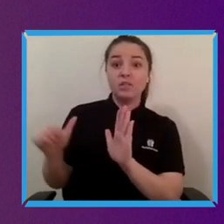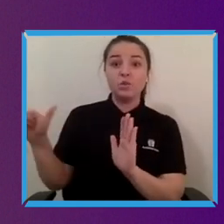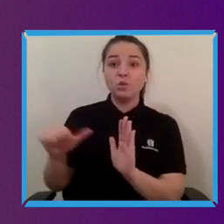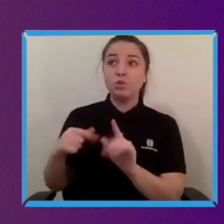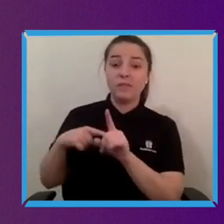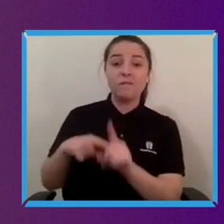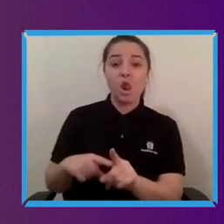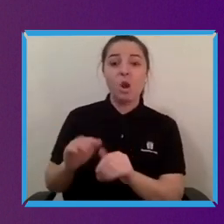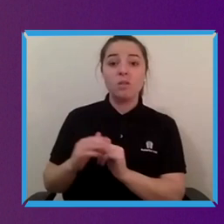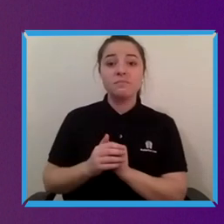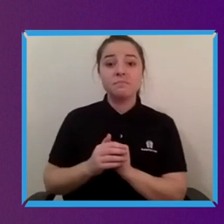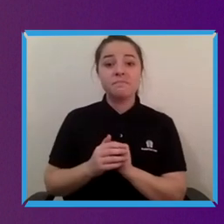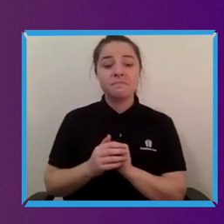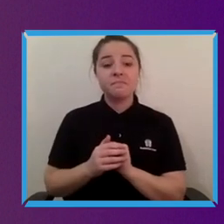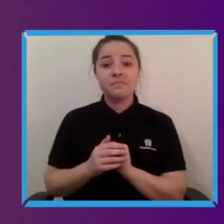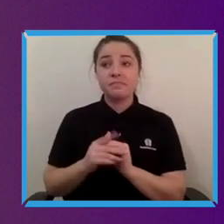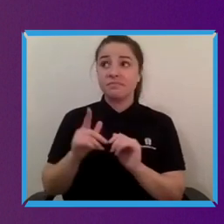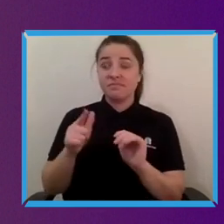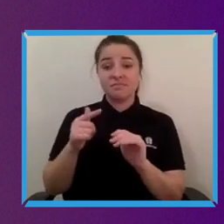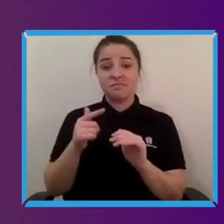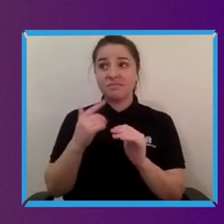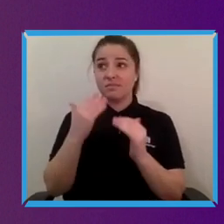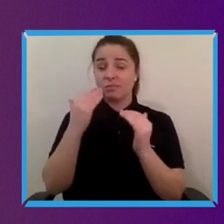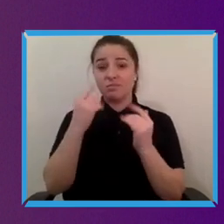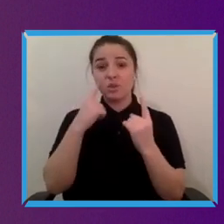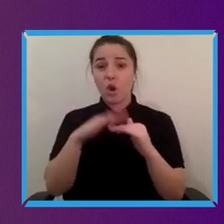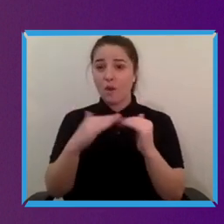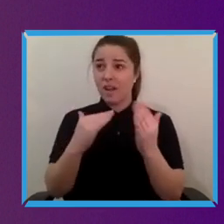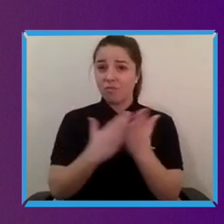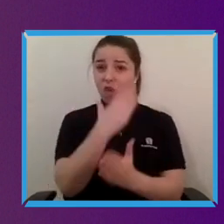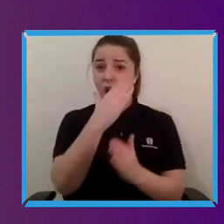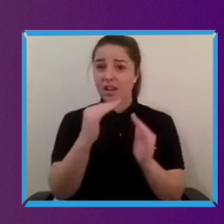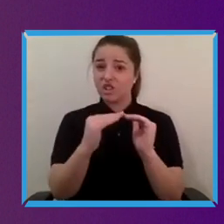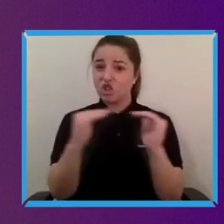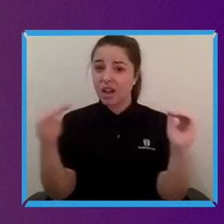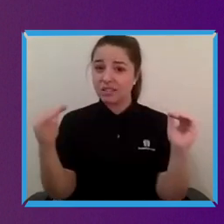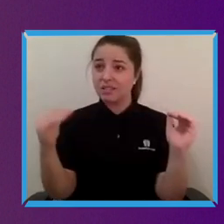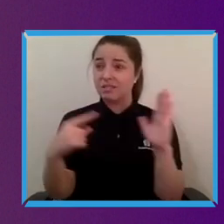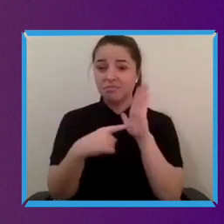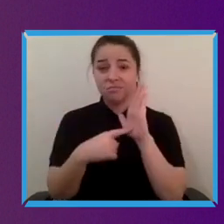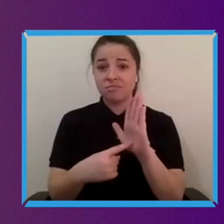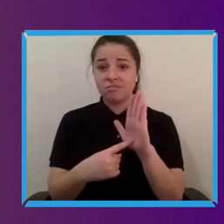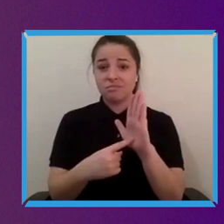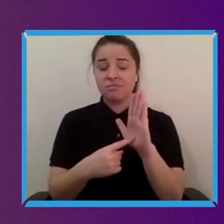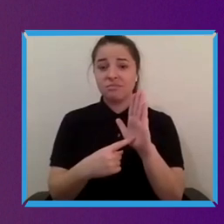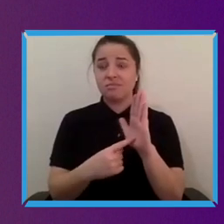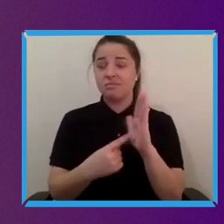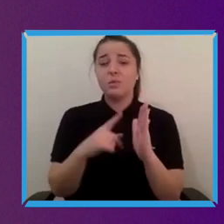rights, justice equality and so on. To be honest I don't think it has enough